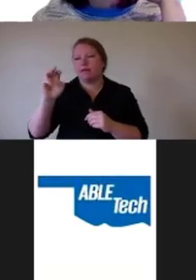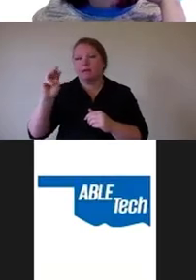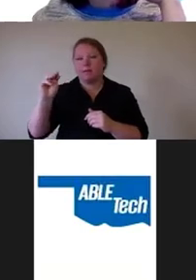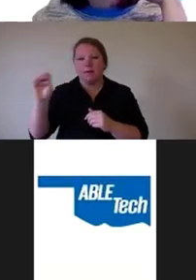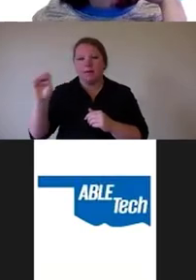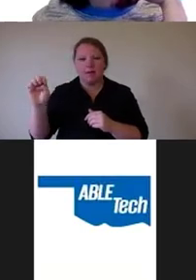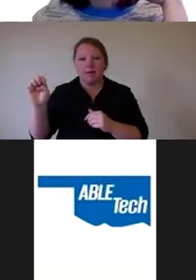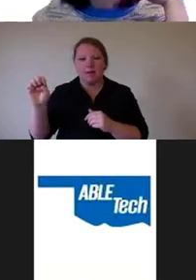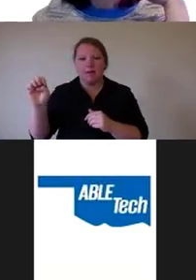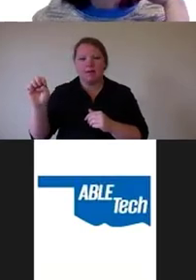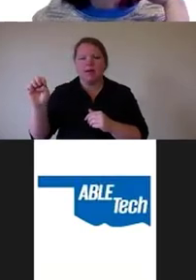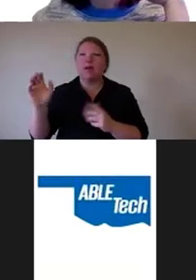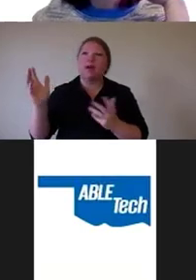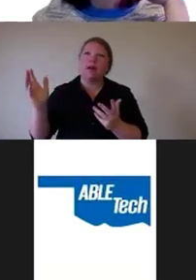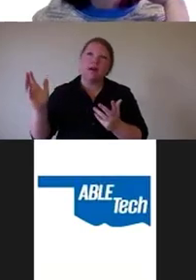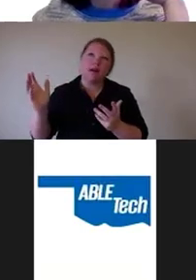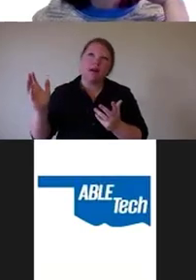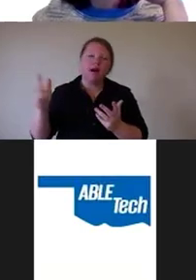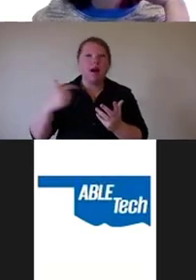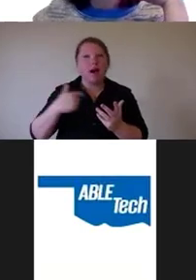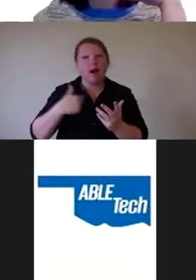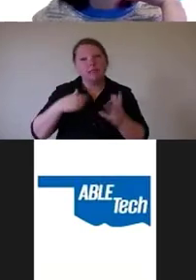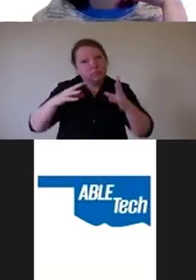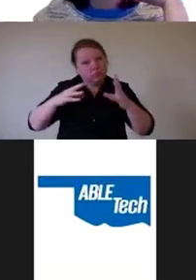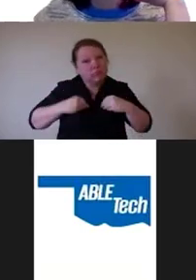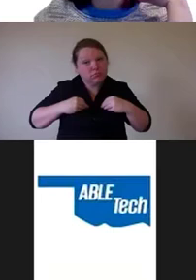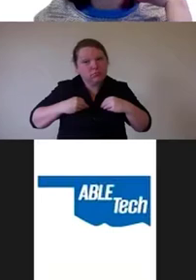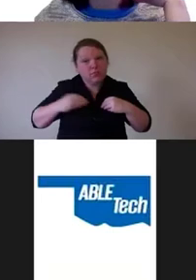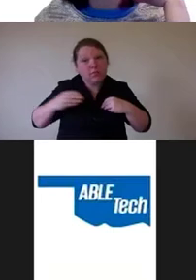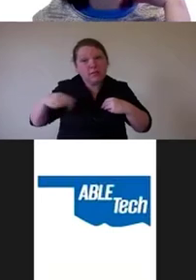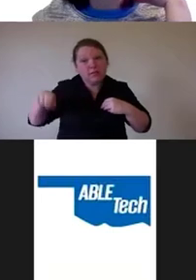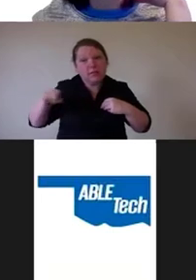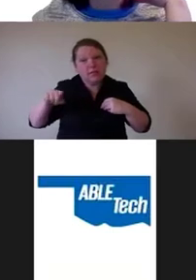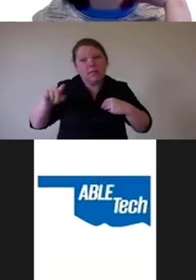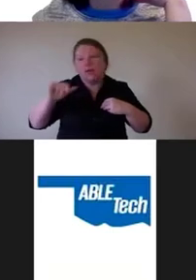I'm OK with those because those don't block screen reader usage.